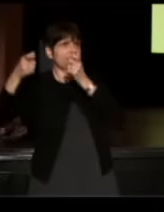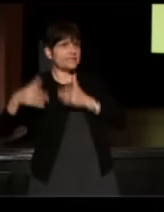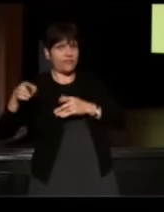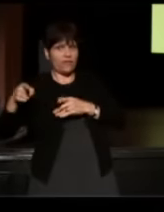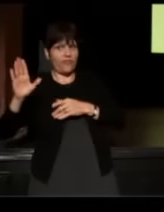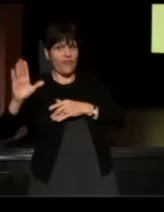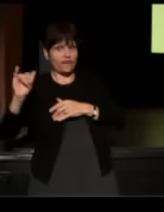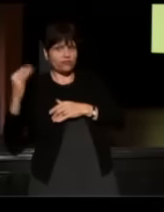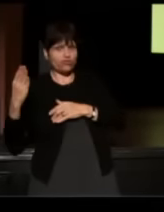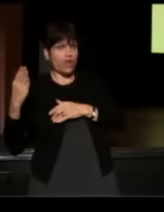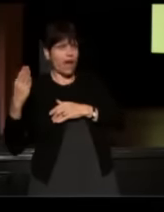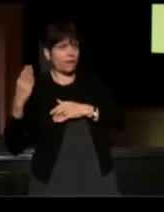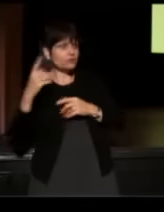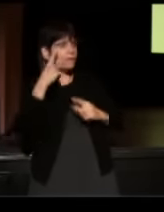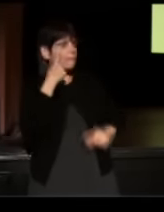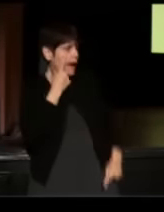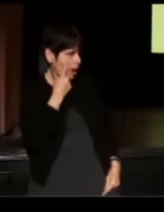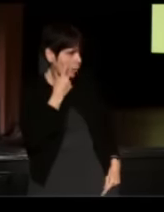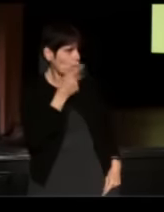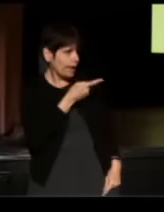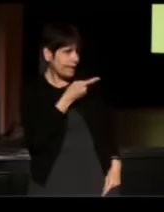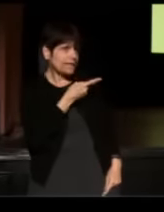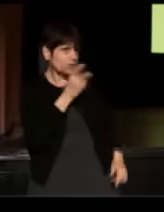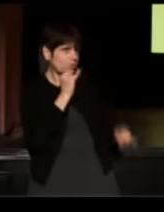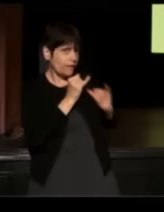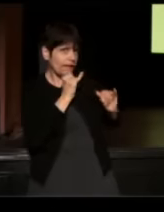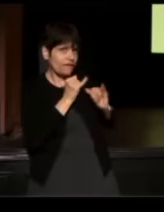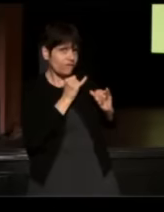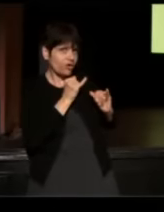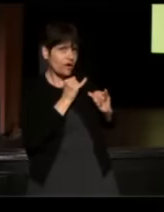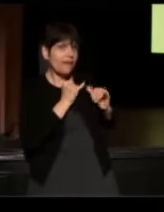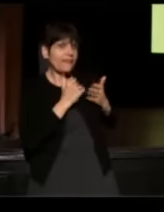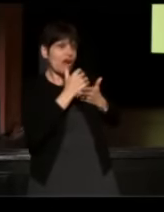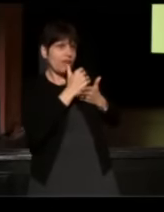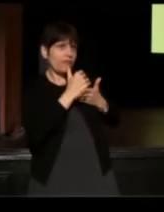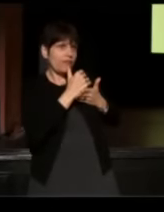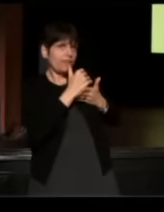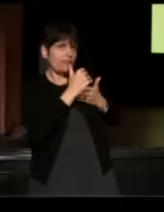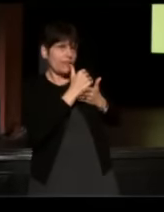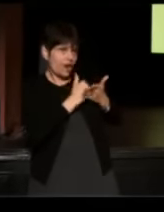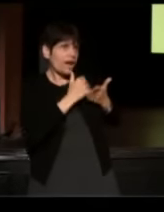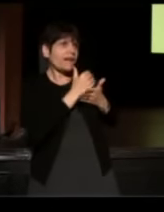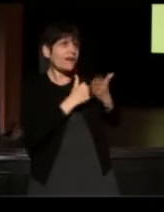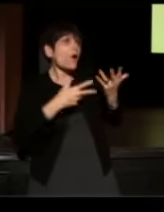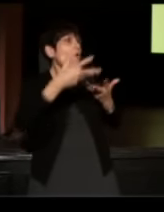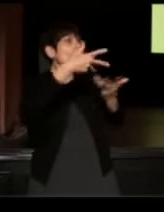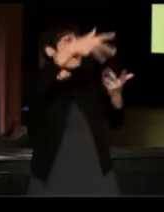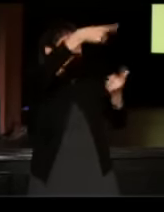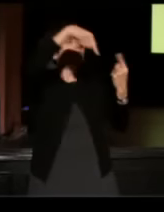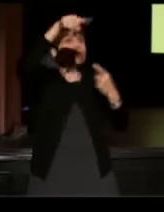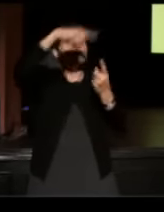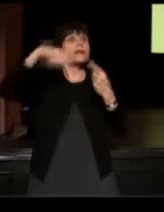to bear witness to these interviews and they go around the country collecting the wisdom of humanity,